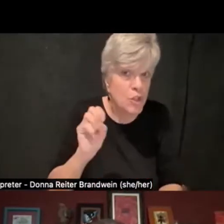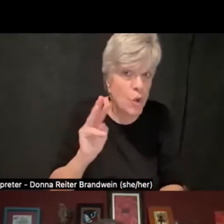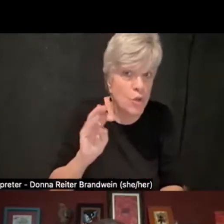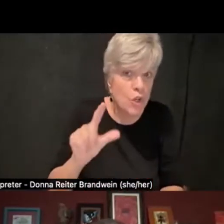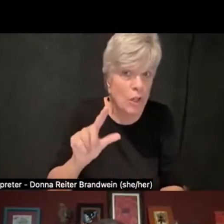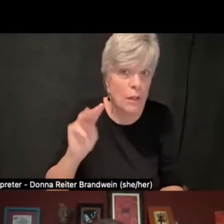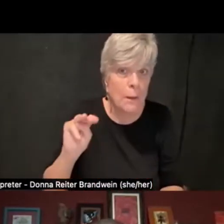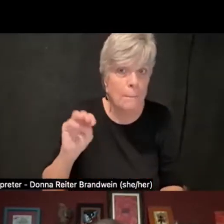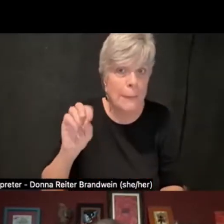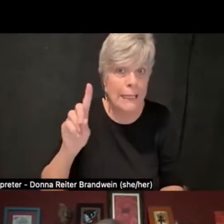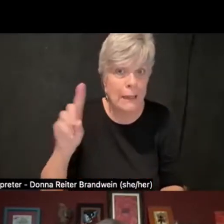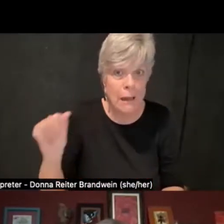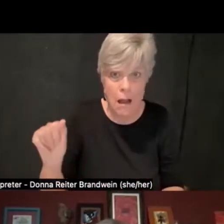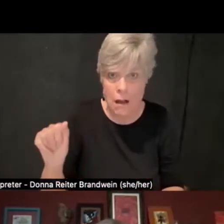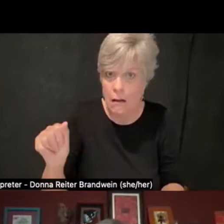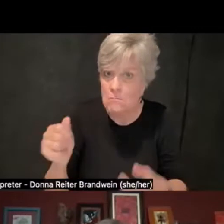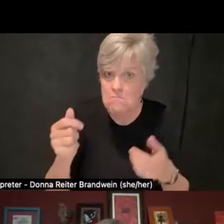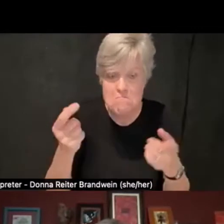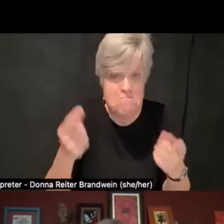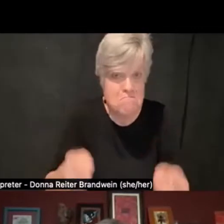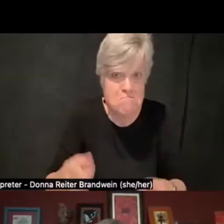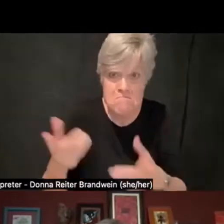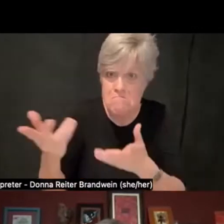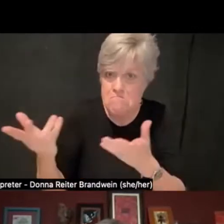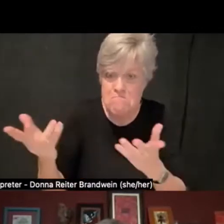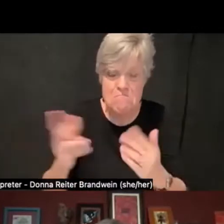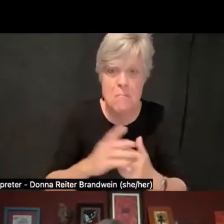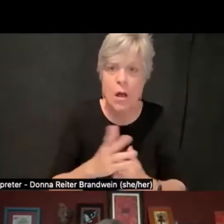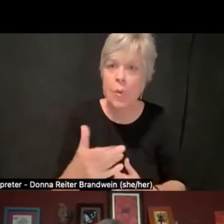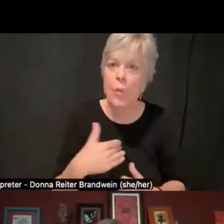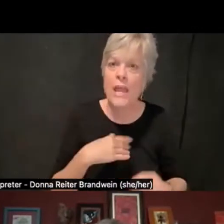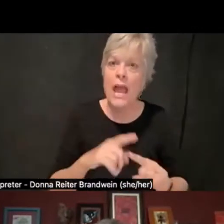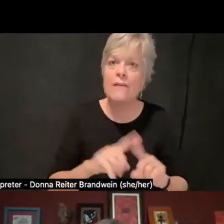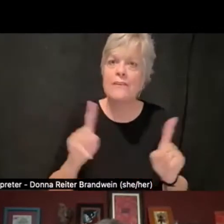You know, we have, you know, different tips that we do.